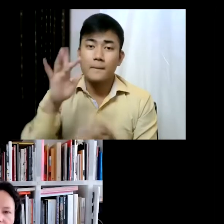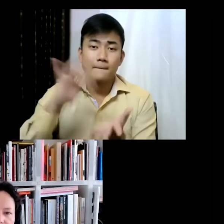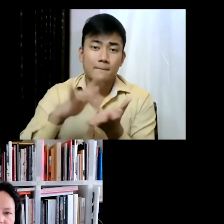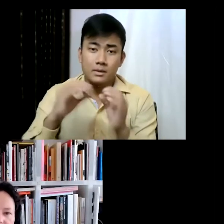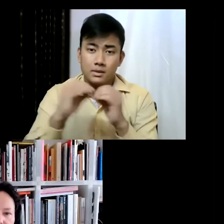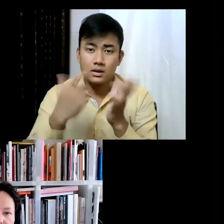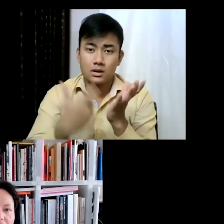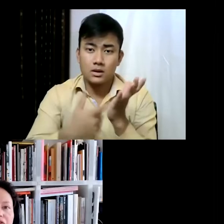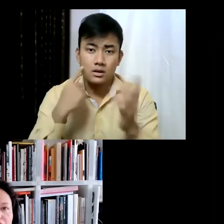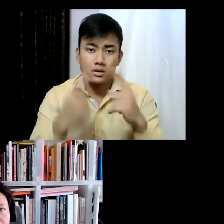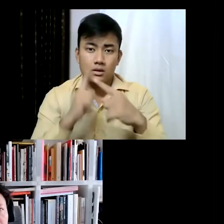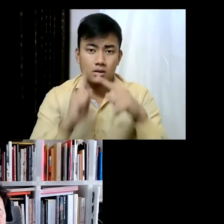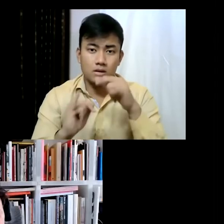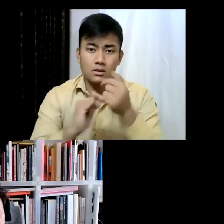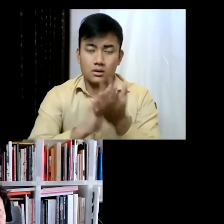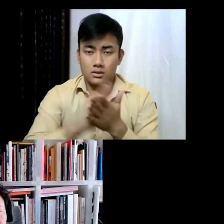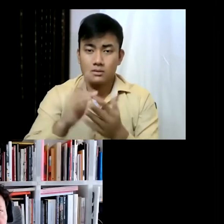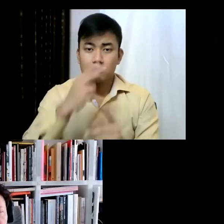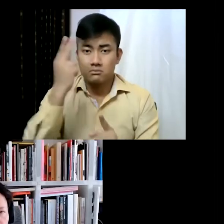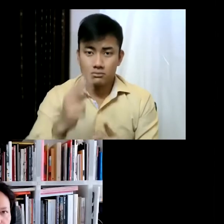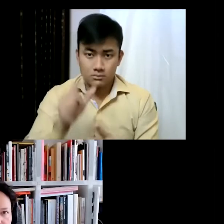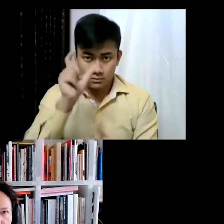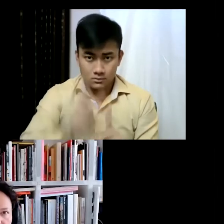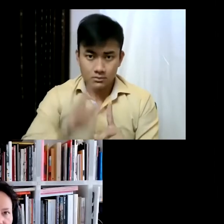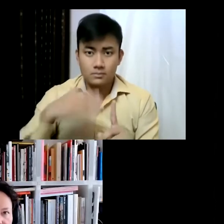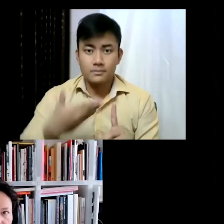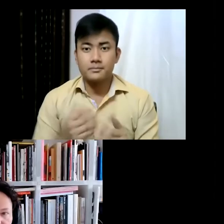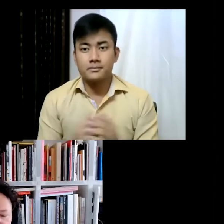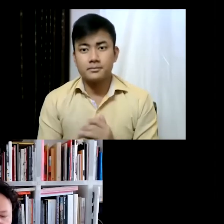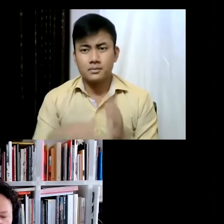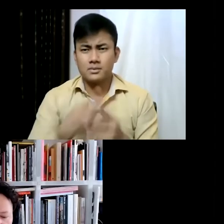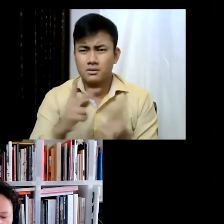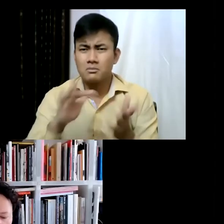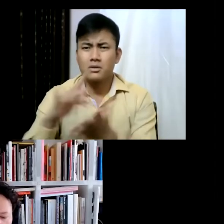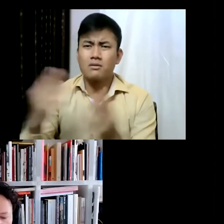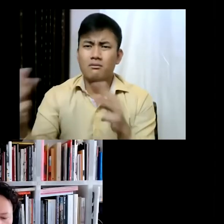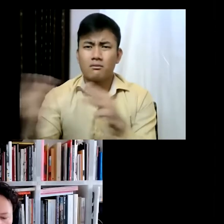from the mid-forties she fled Europe for the war and basically relocated to Mexico